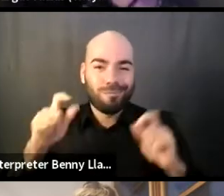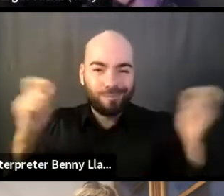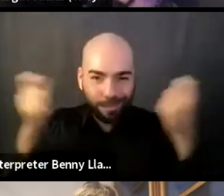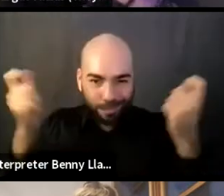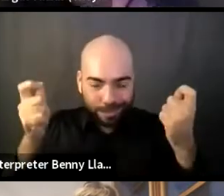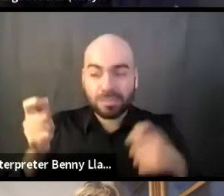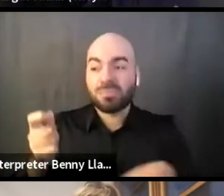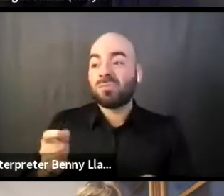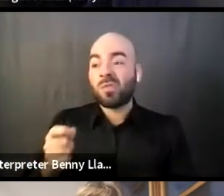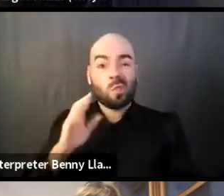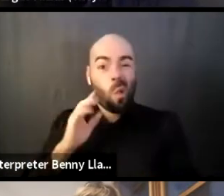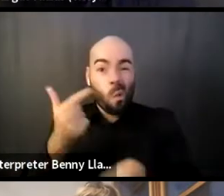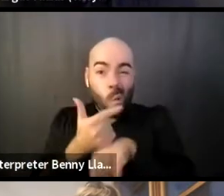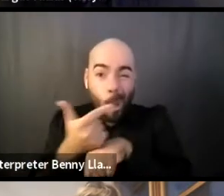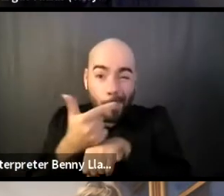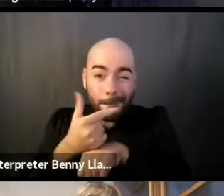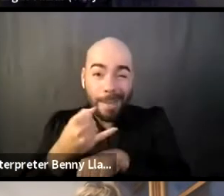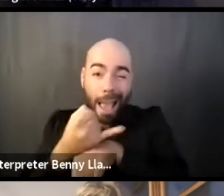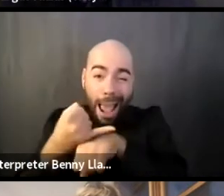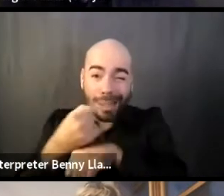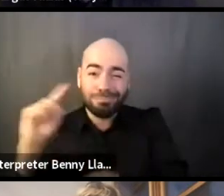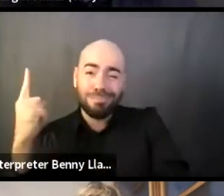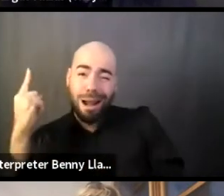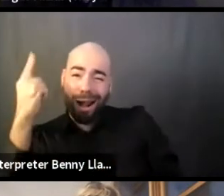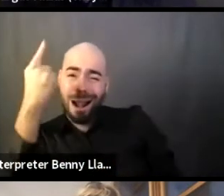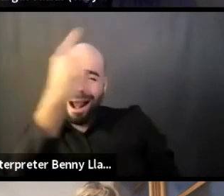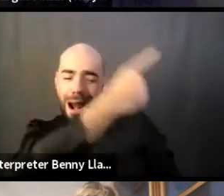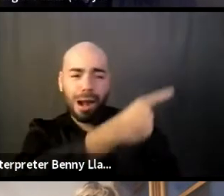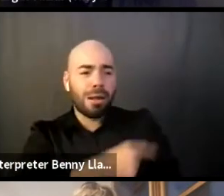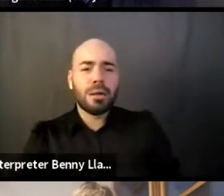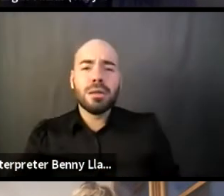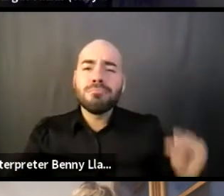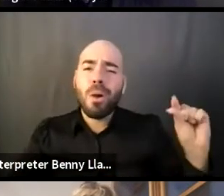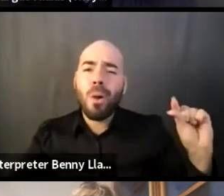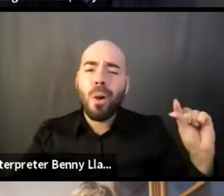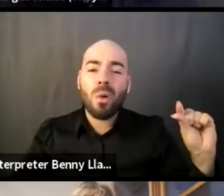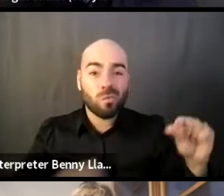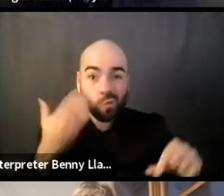'Cause Guam is so far away, for those who don't know where Guam is, it's in the middle of the Pacific Ocean.